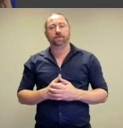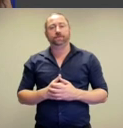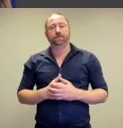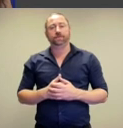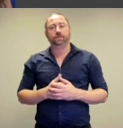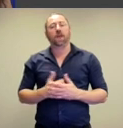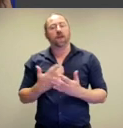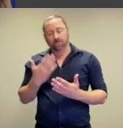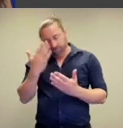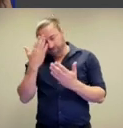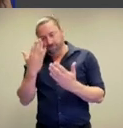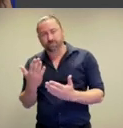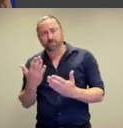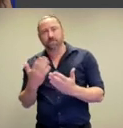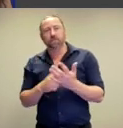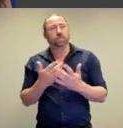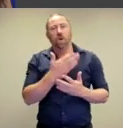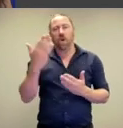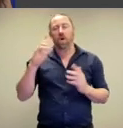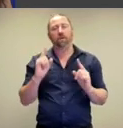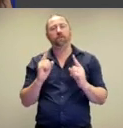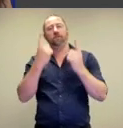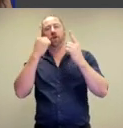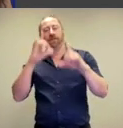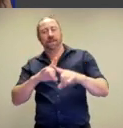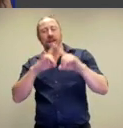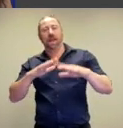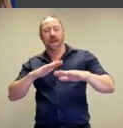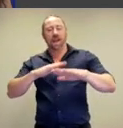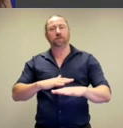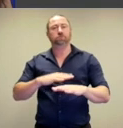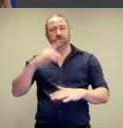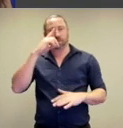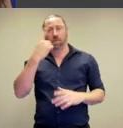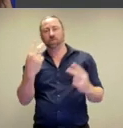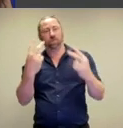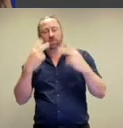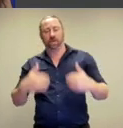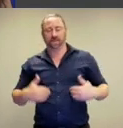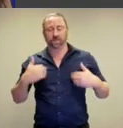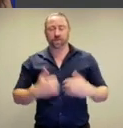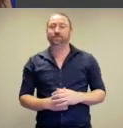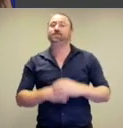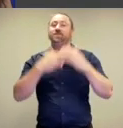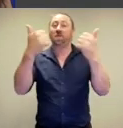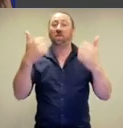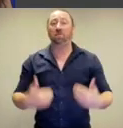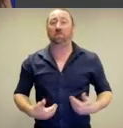and I extend that extend that respect to all First Nations people joining us